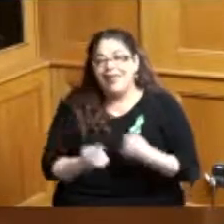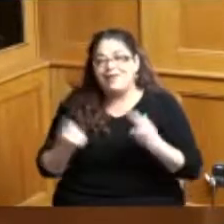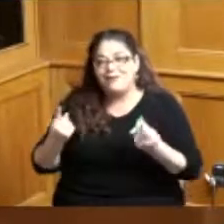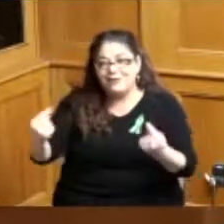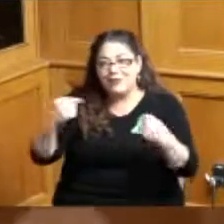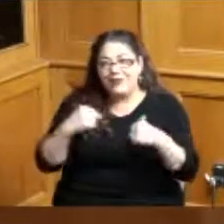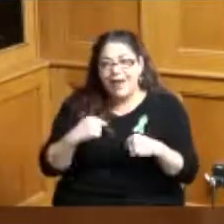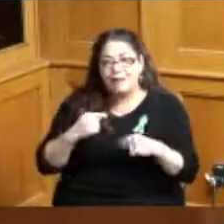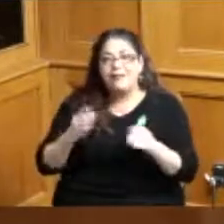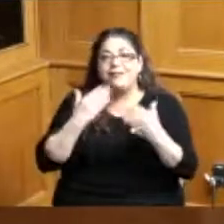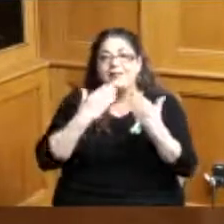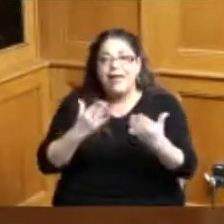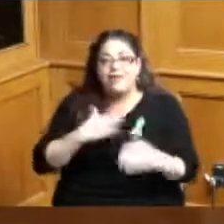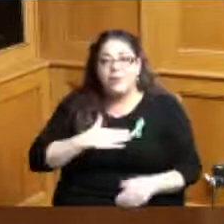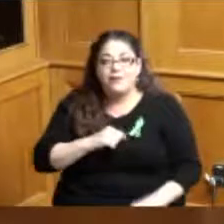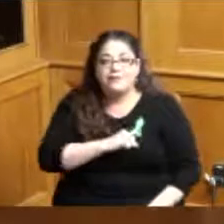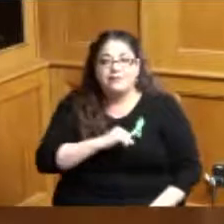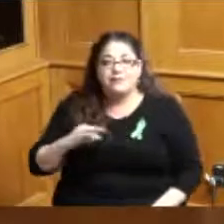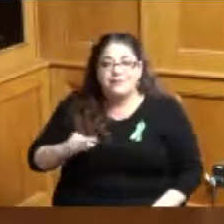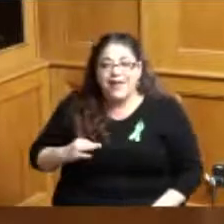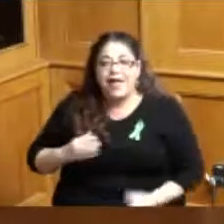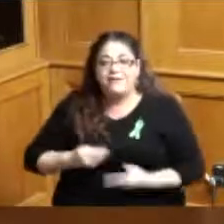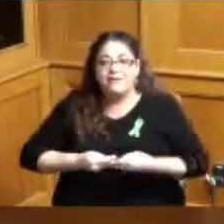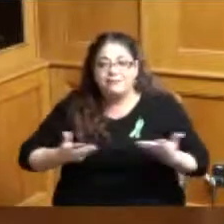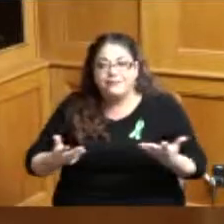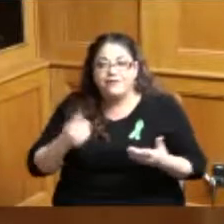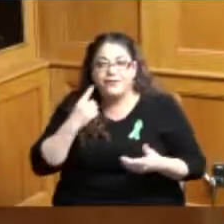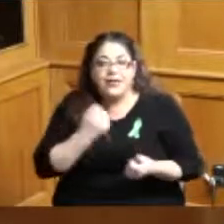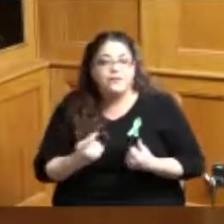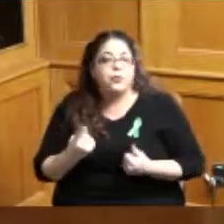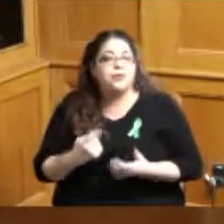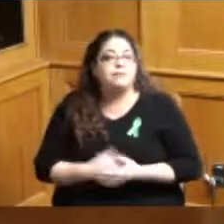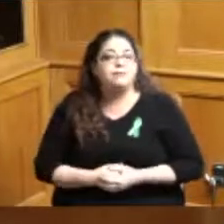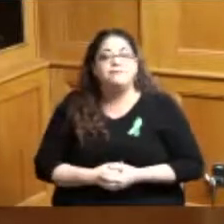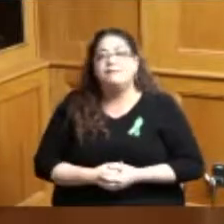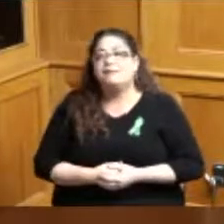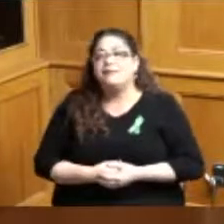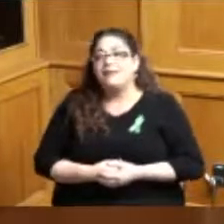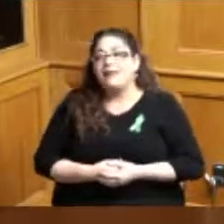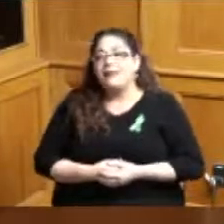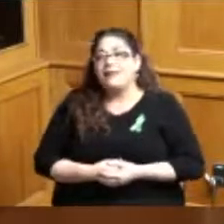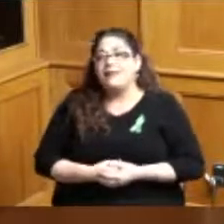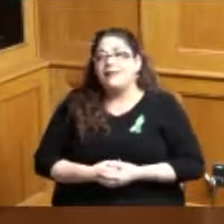my staff pulling together treats for everybody so that will end my report Vice President Reece